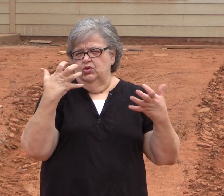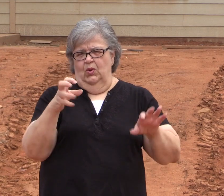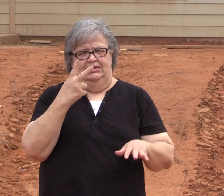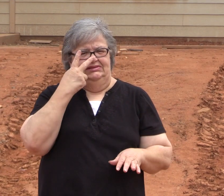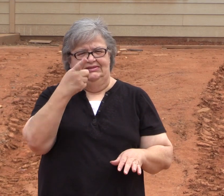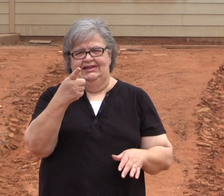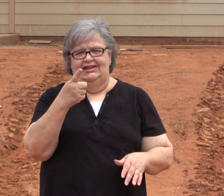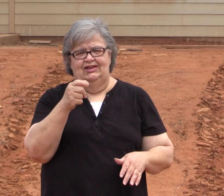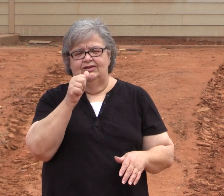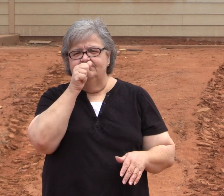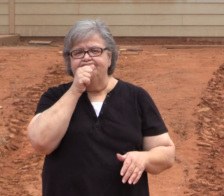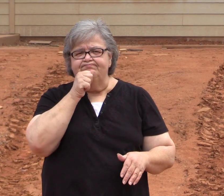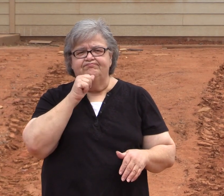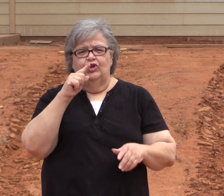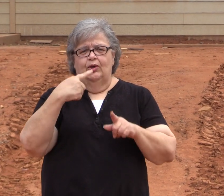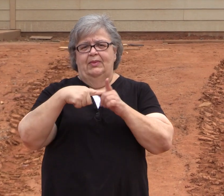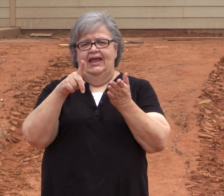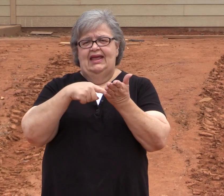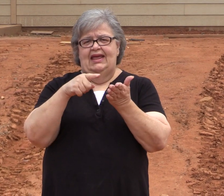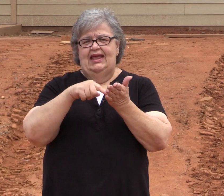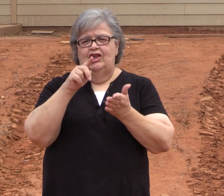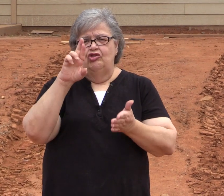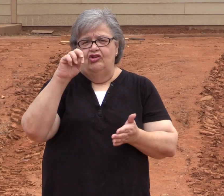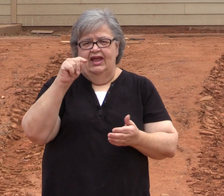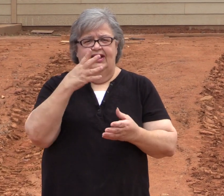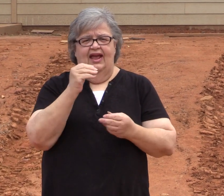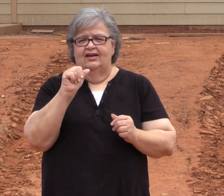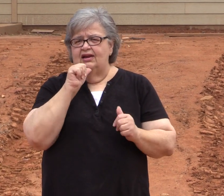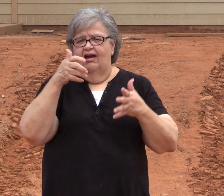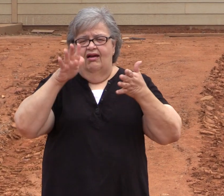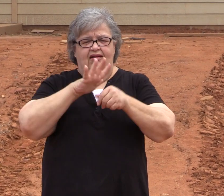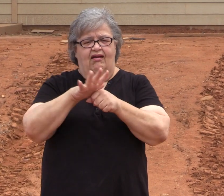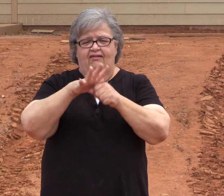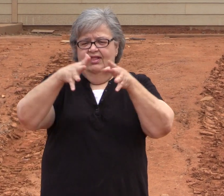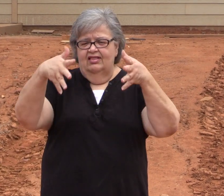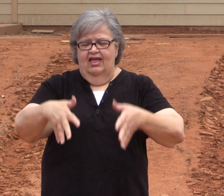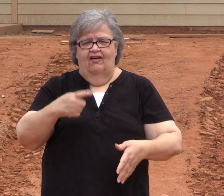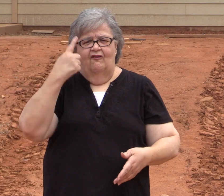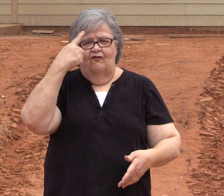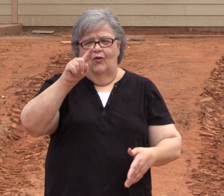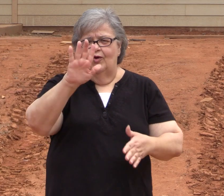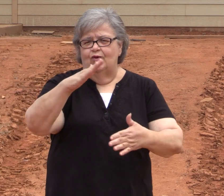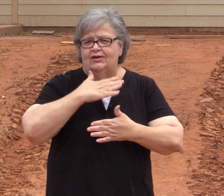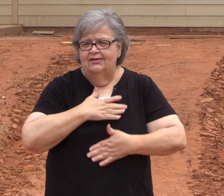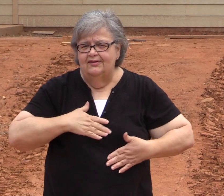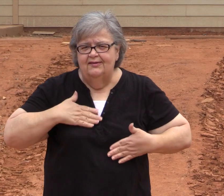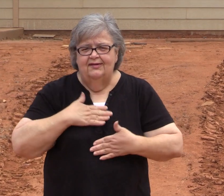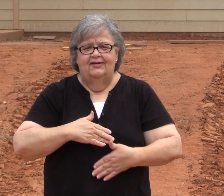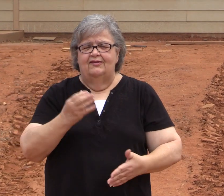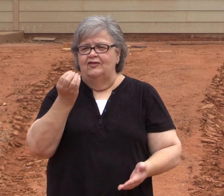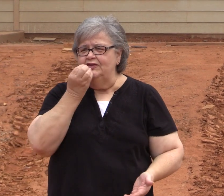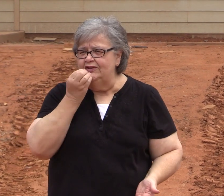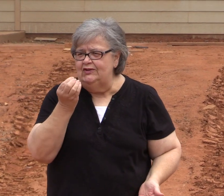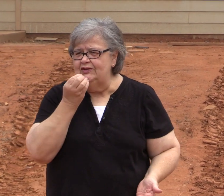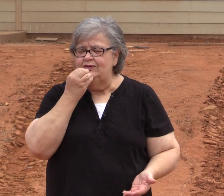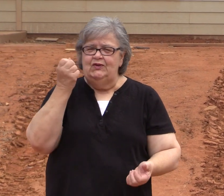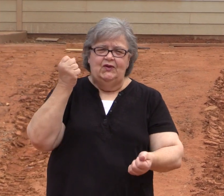I don't want to see you get stuck paying and not enough left for your entertainment, food, car, and others.